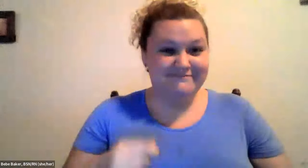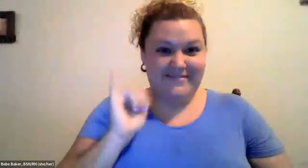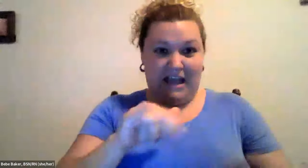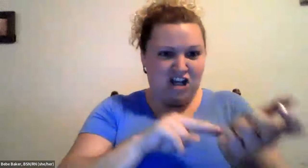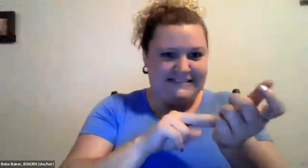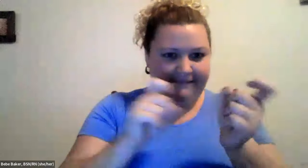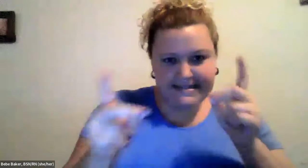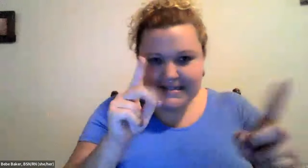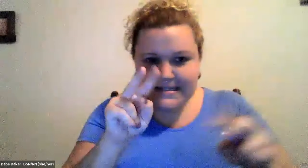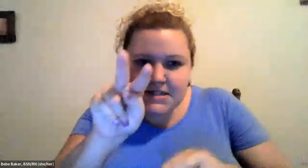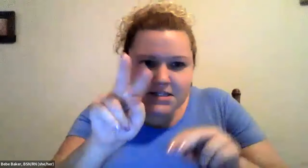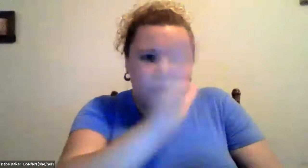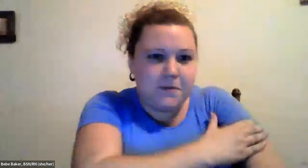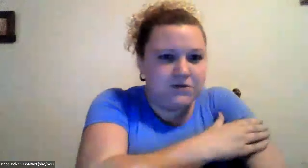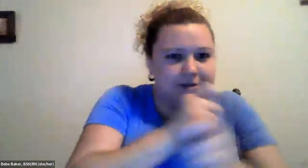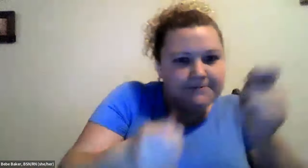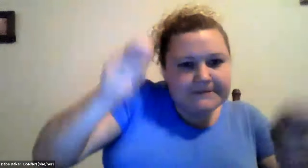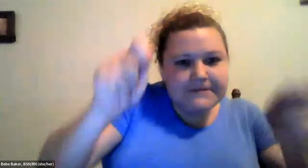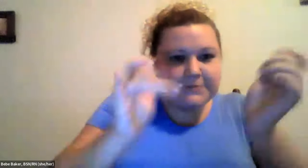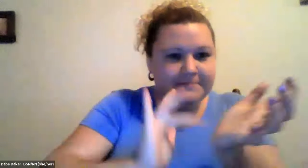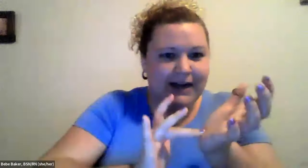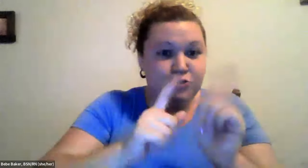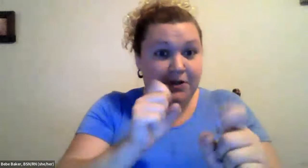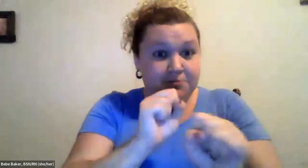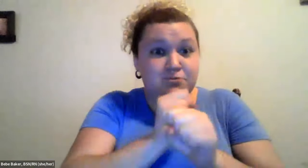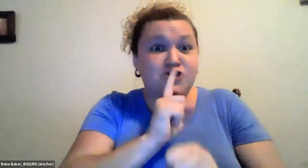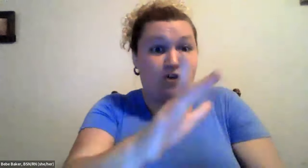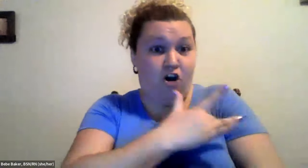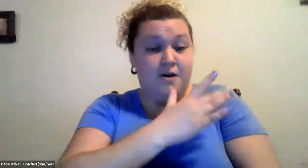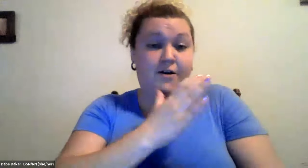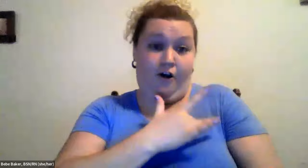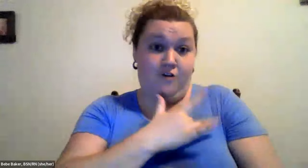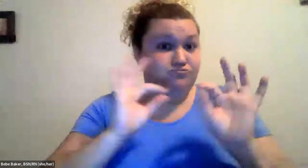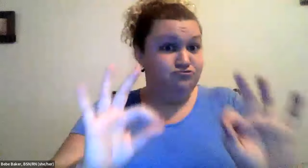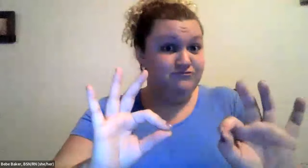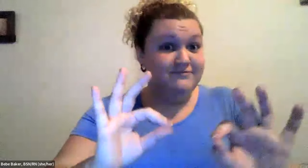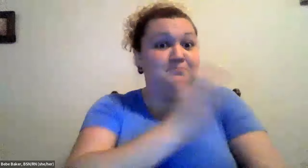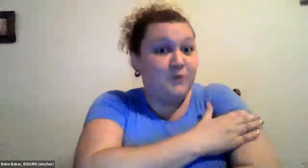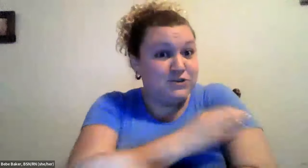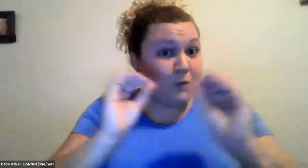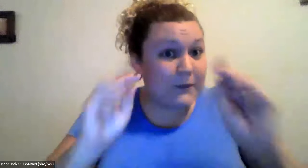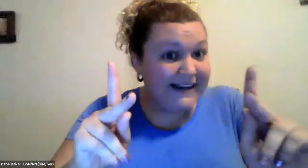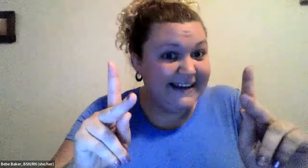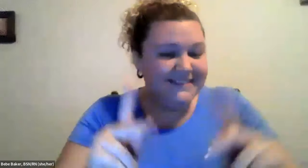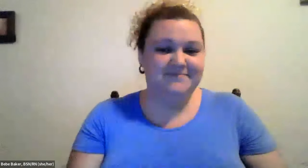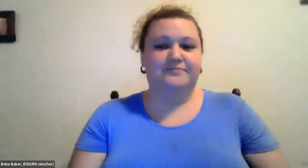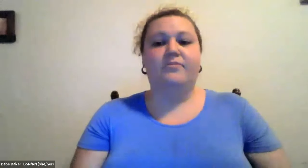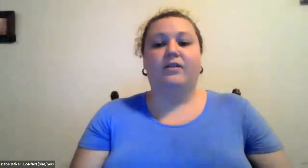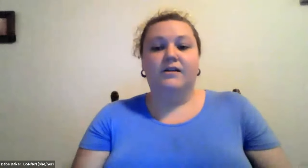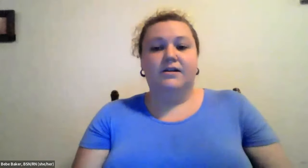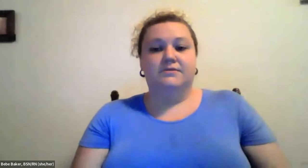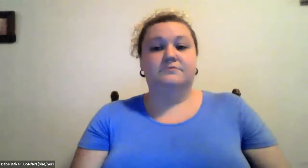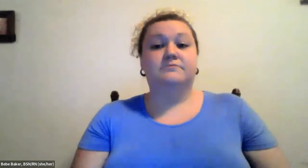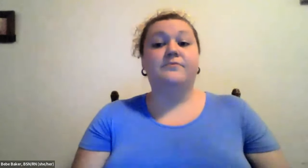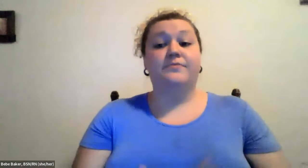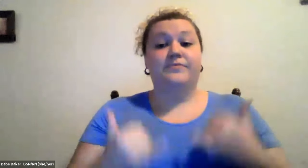Cristine Saunders: Which means your blood pressure will go up, and so the nurse has to look and see what your blood pressure is and make sure that your heart is functioning right and make sure your blood pressure is OK.